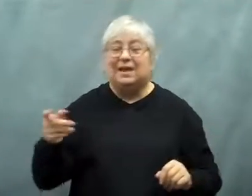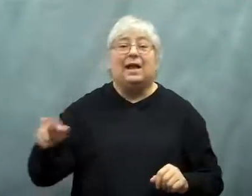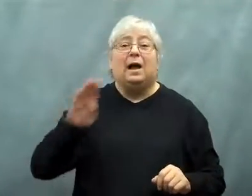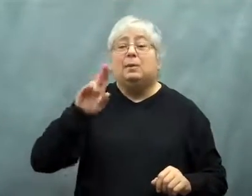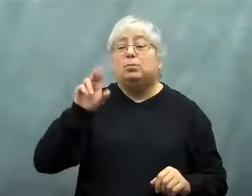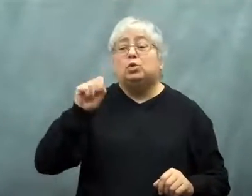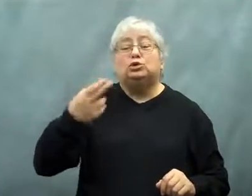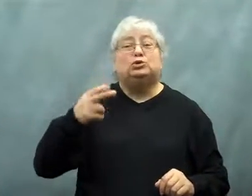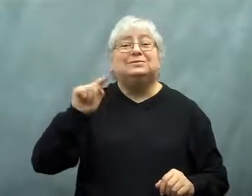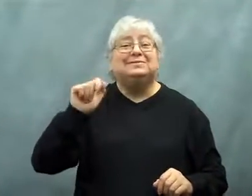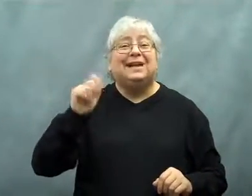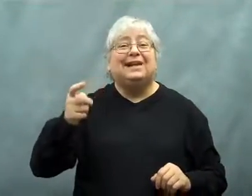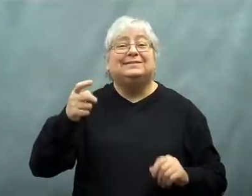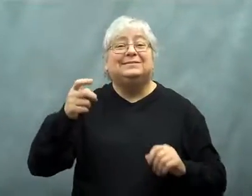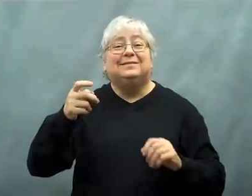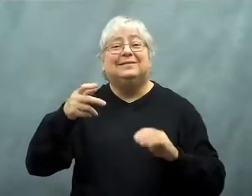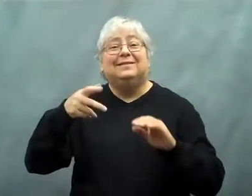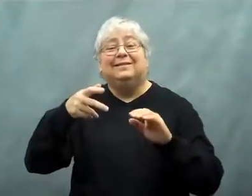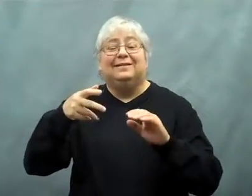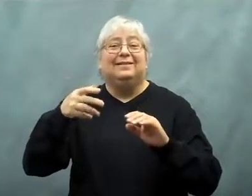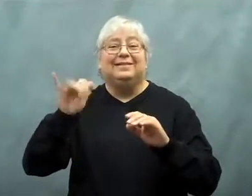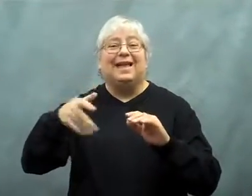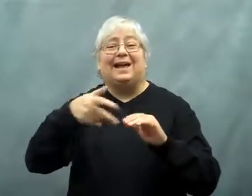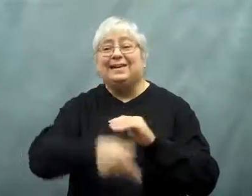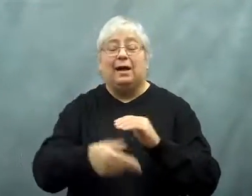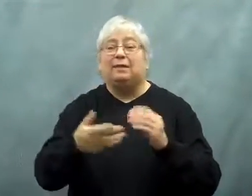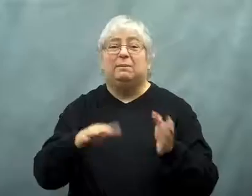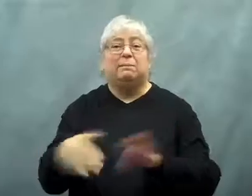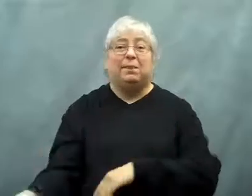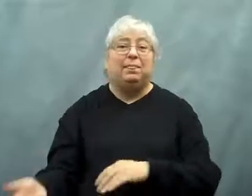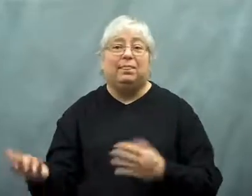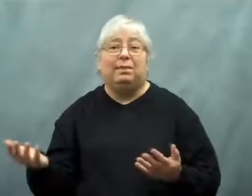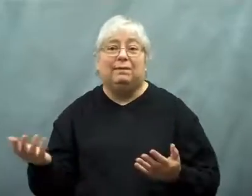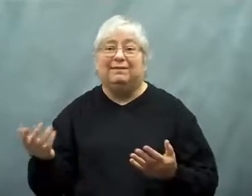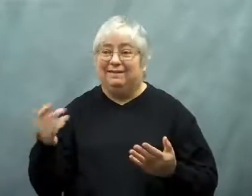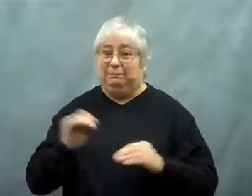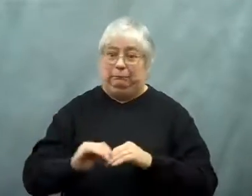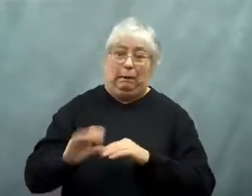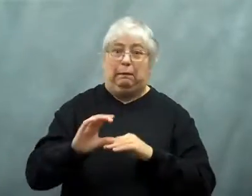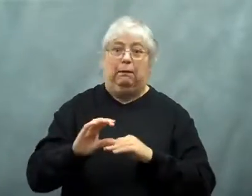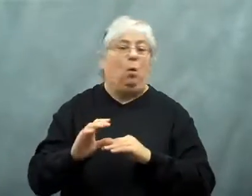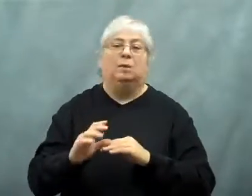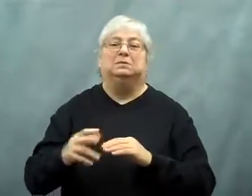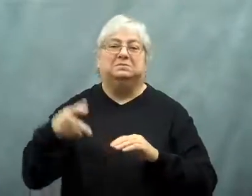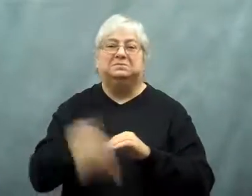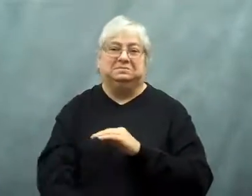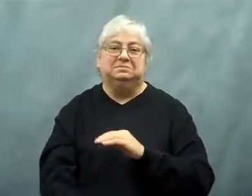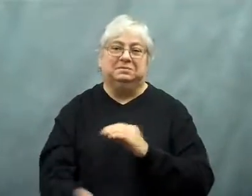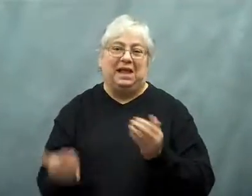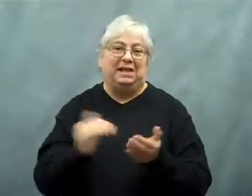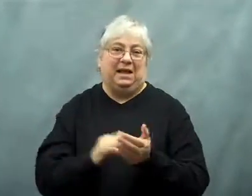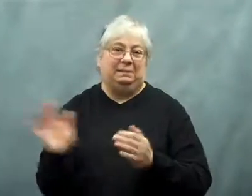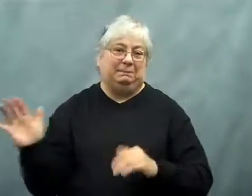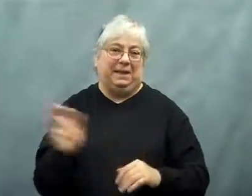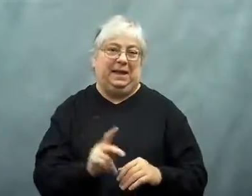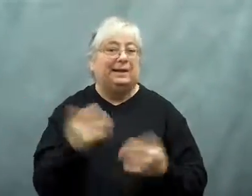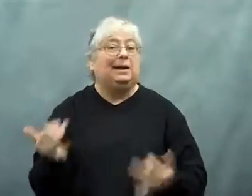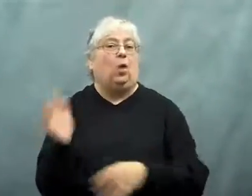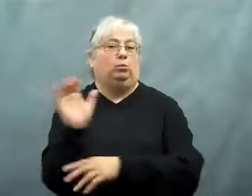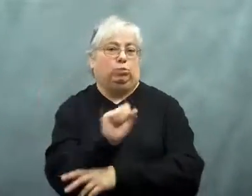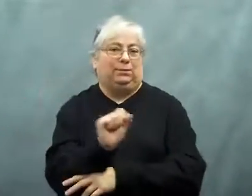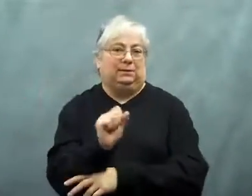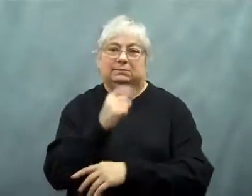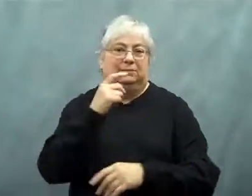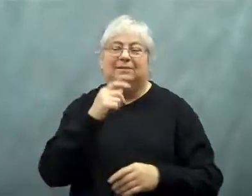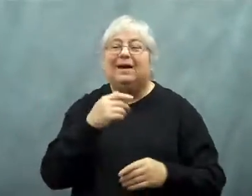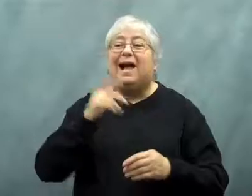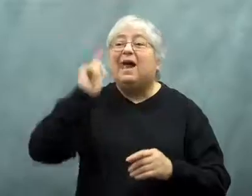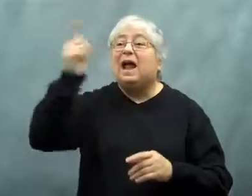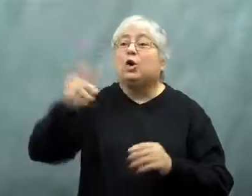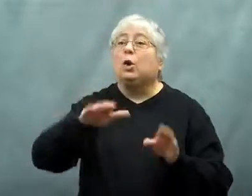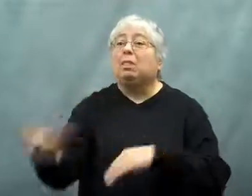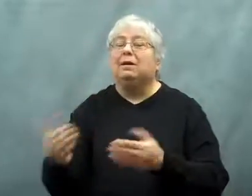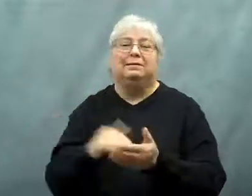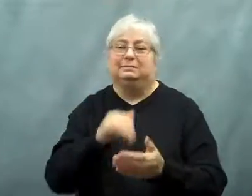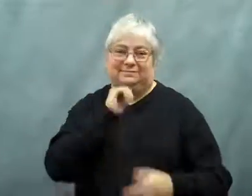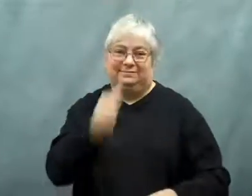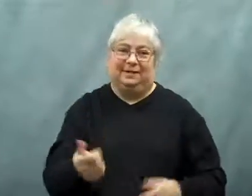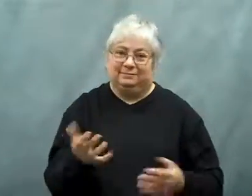The Bush tax cut was reinstated, avoiding the increase in taxes.